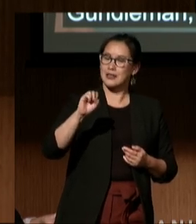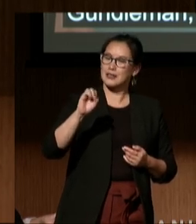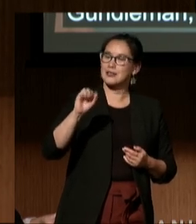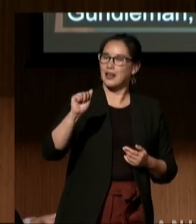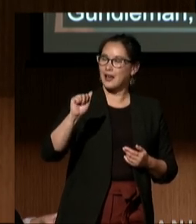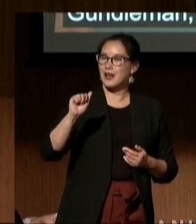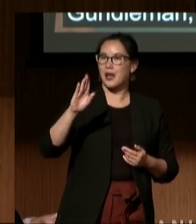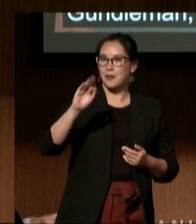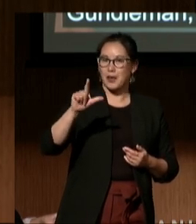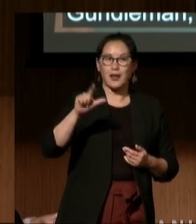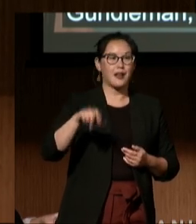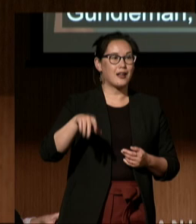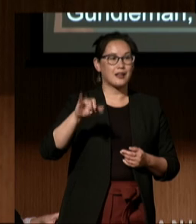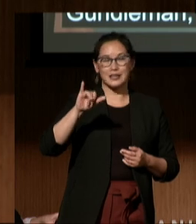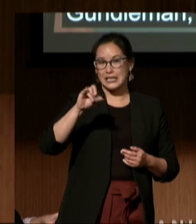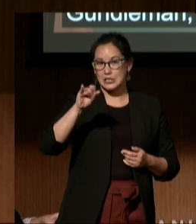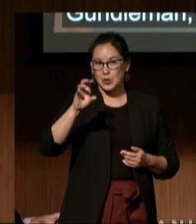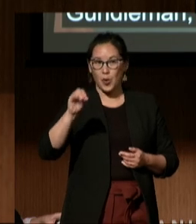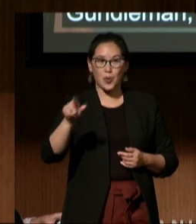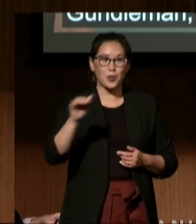Veronica Lau, my newest friend,